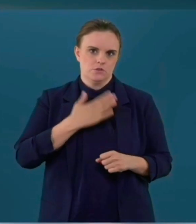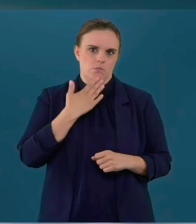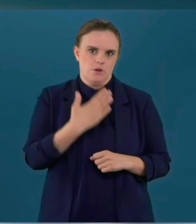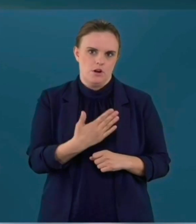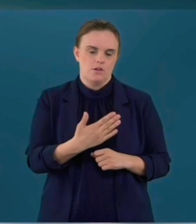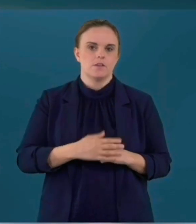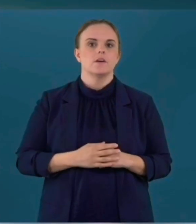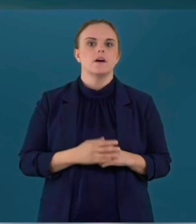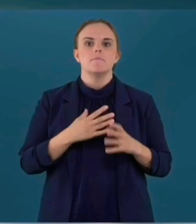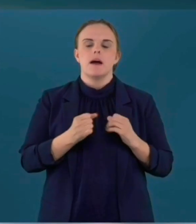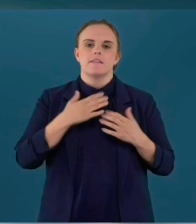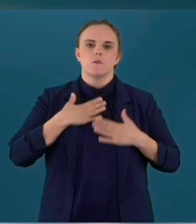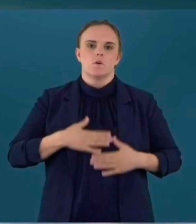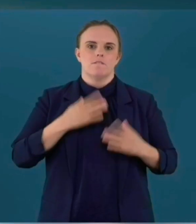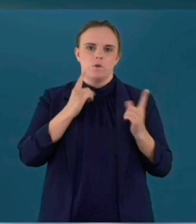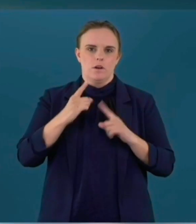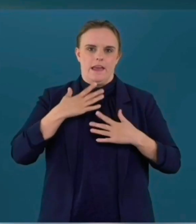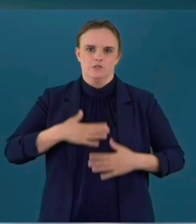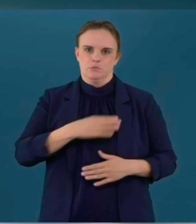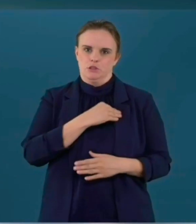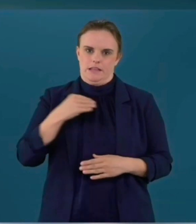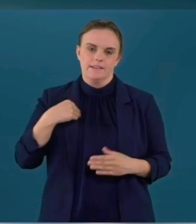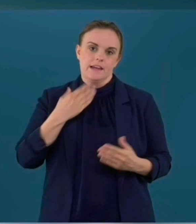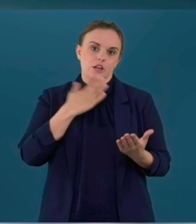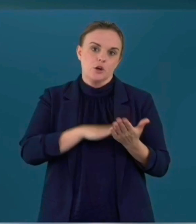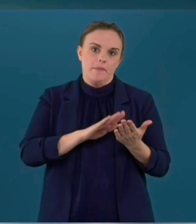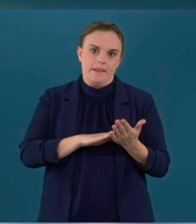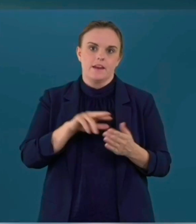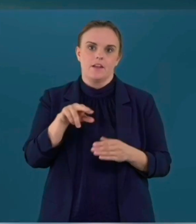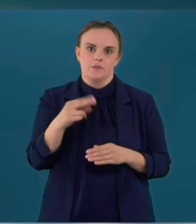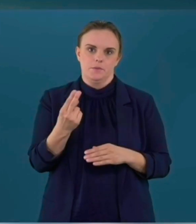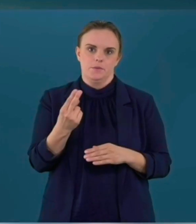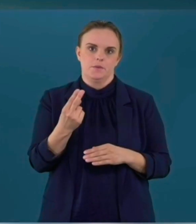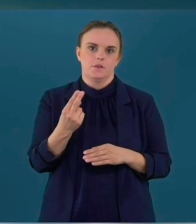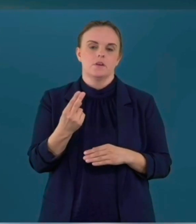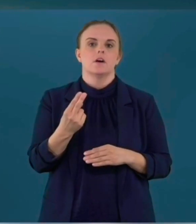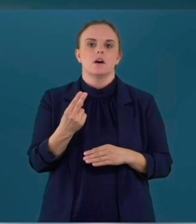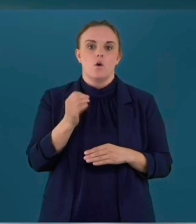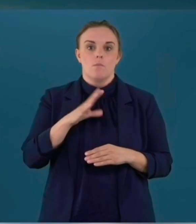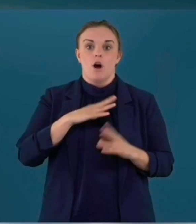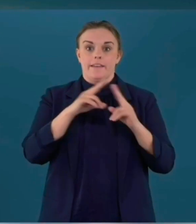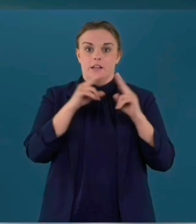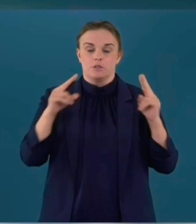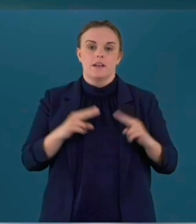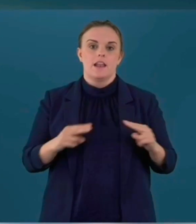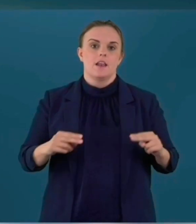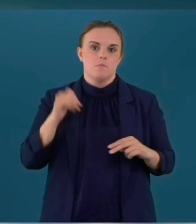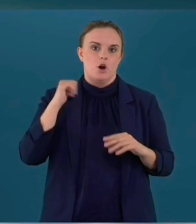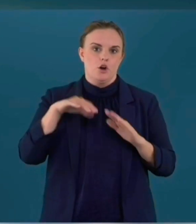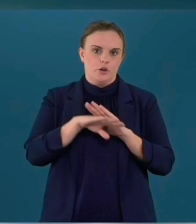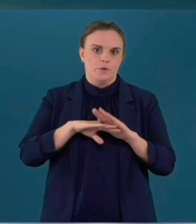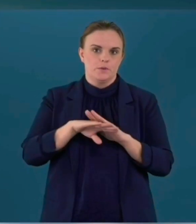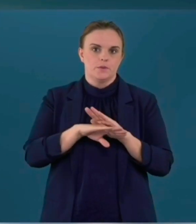people should follow many of our listeners have an international background or roots and they don't feel those are strong enough just to clarify